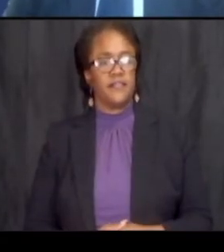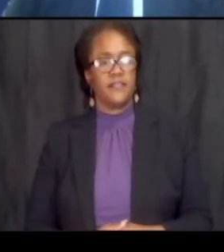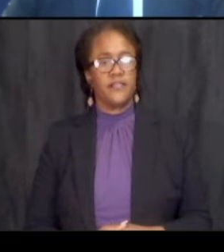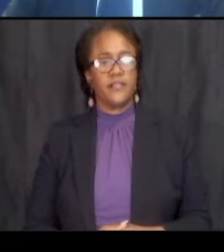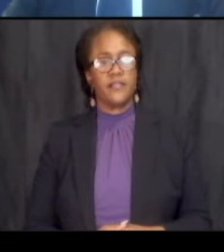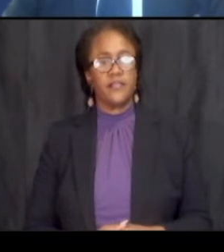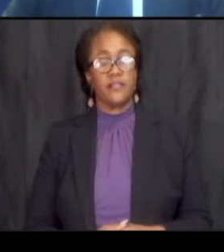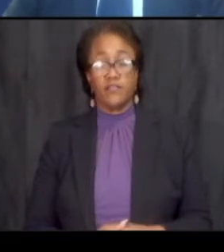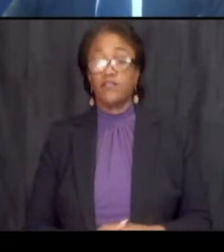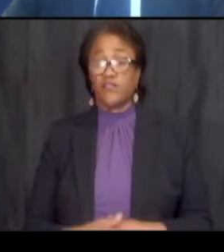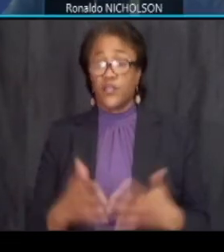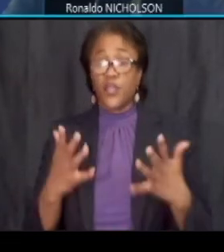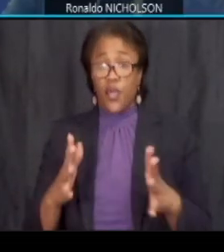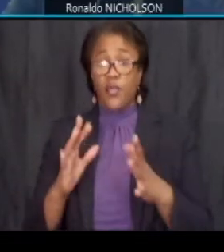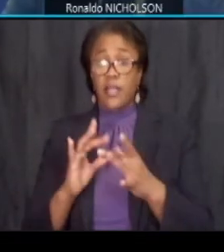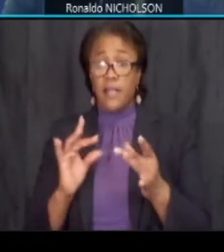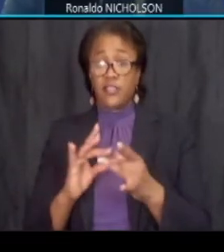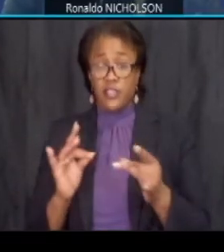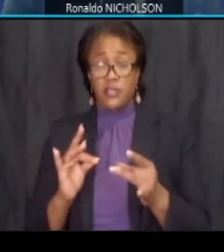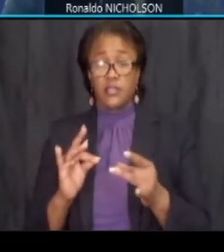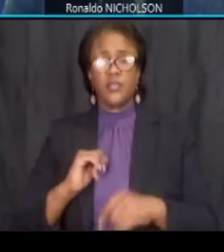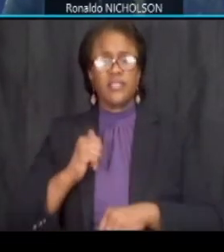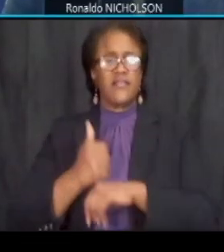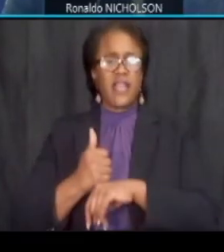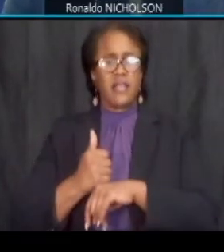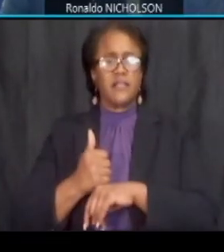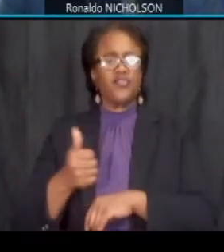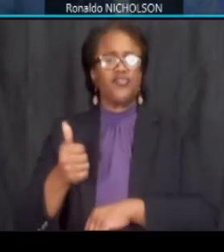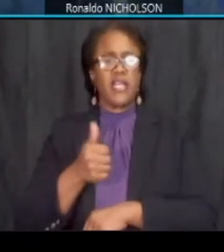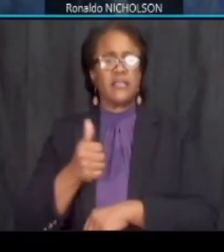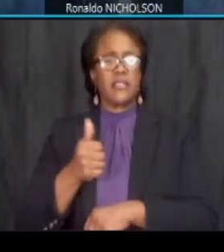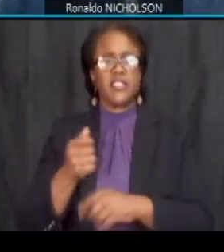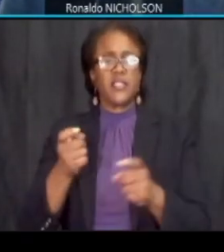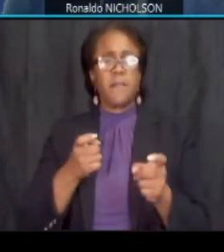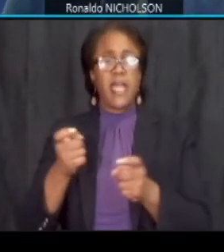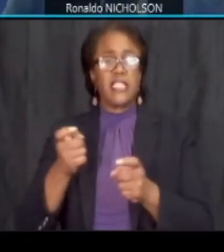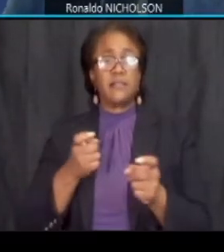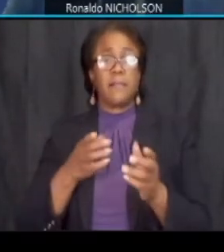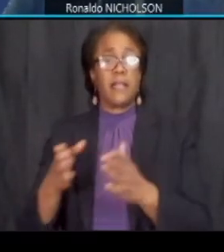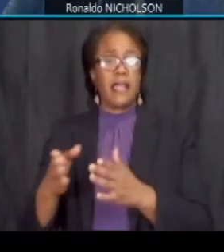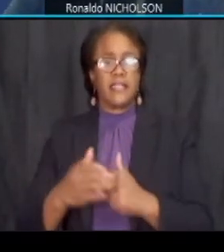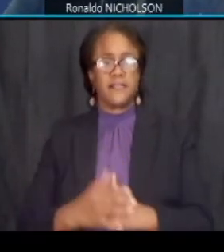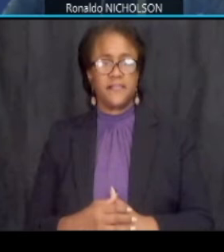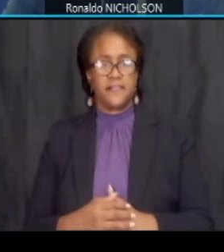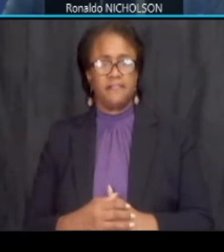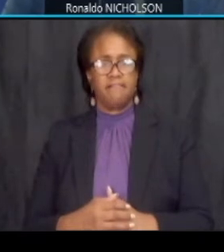as i mentioned we develop a transportation management plan what that plan provides